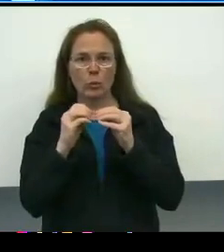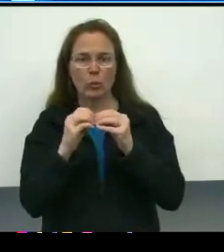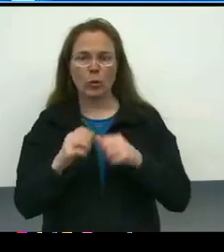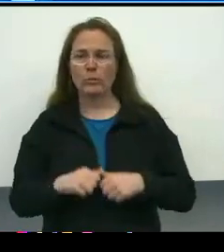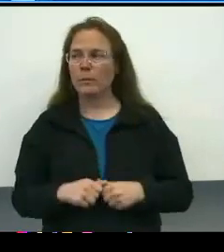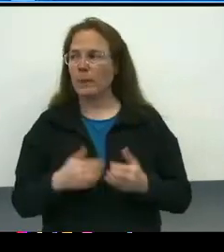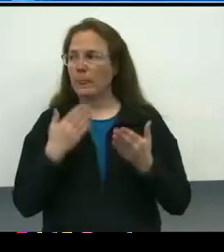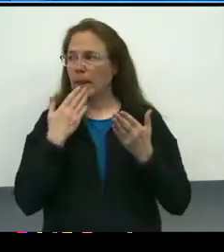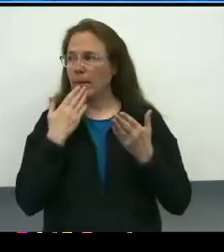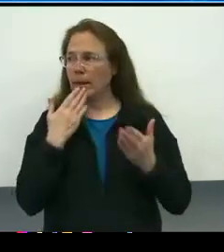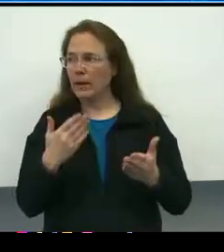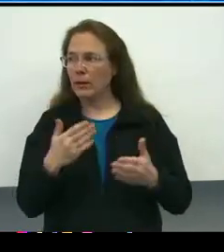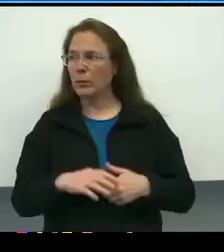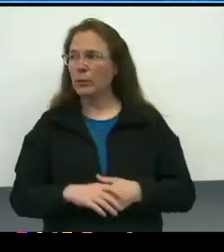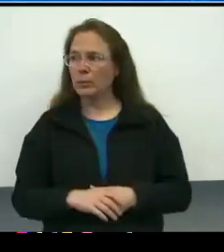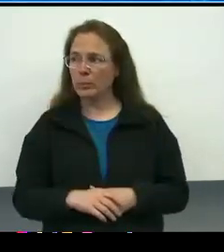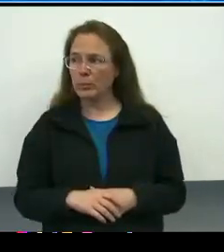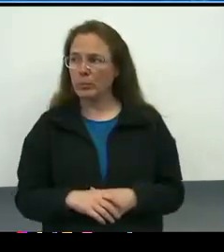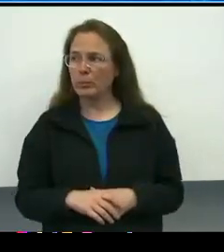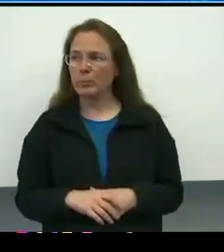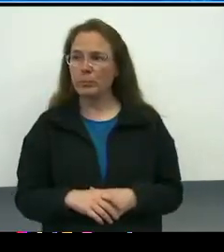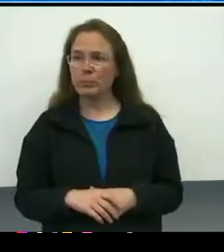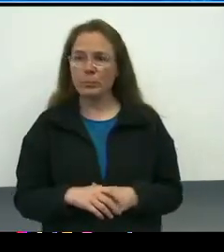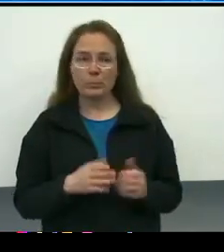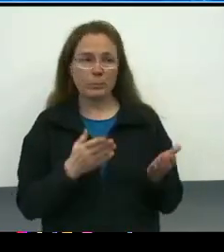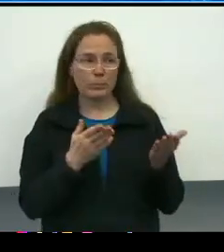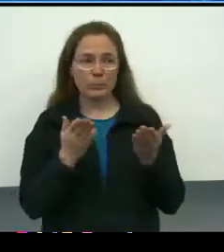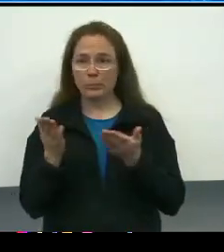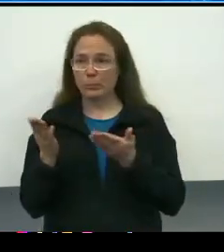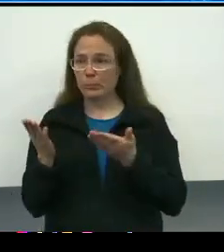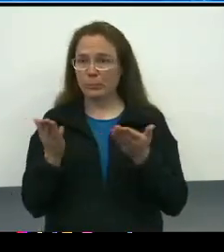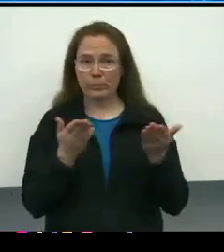Thank you, that was the collective around the table.